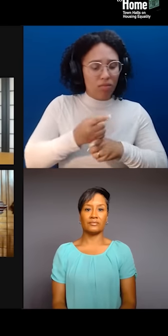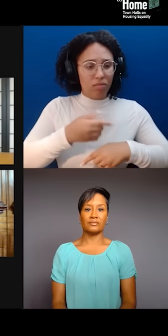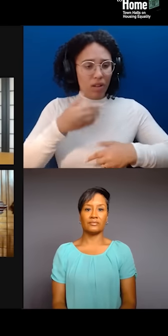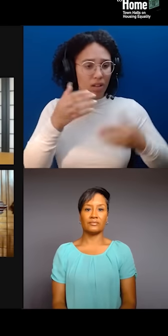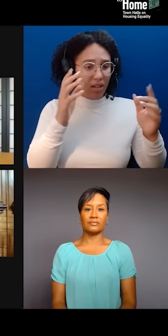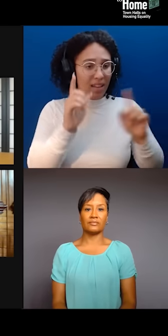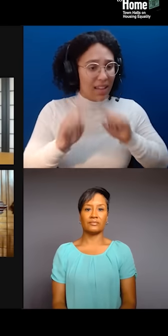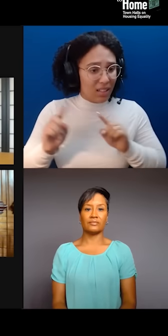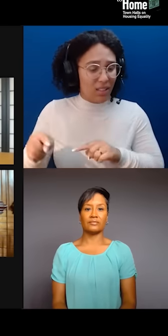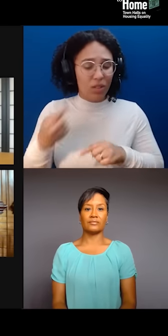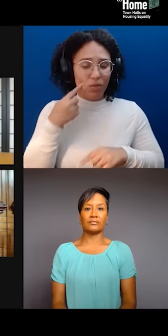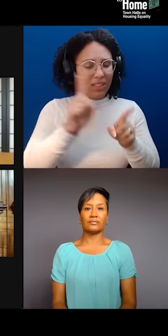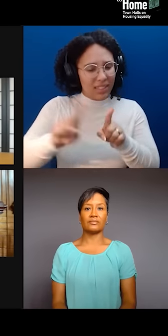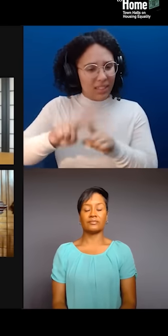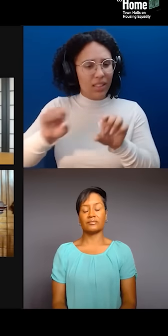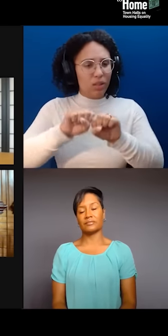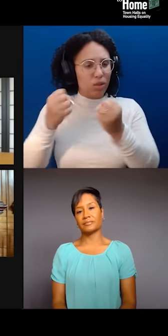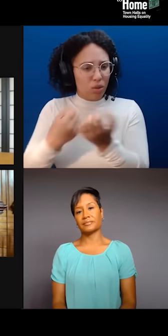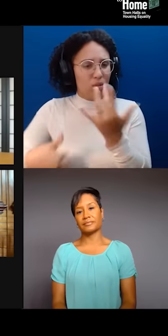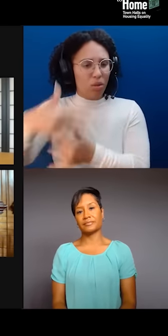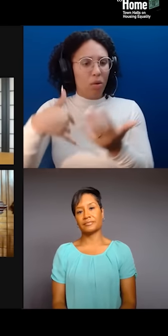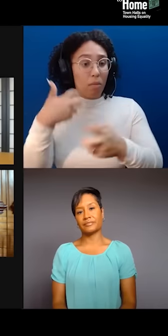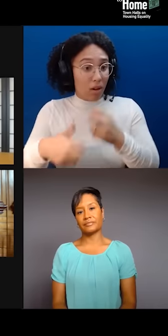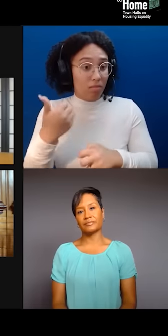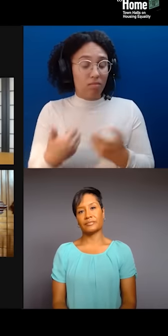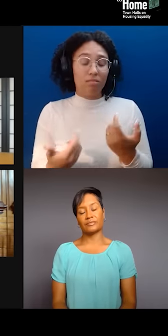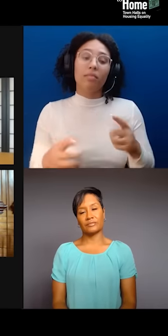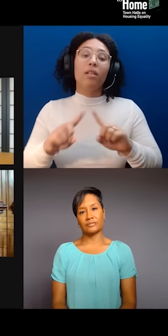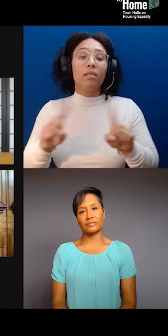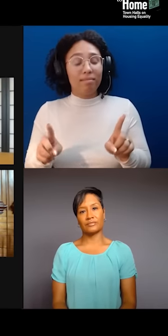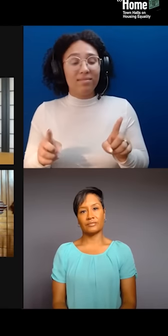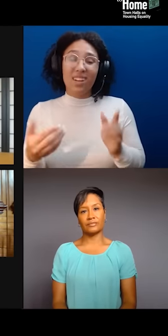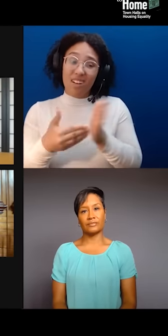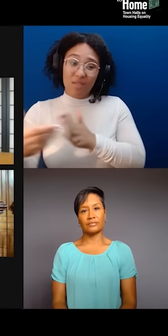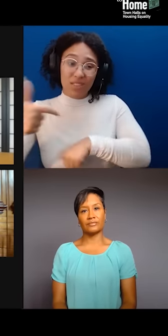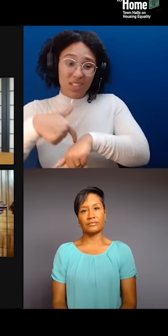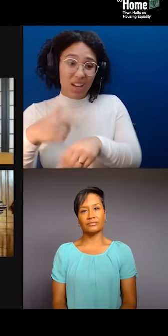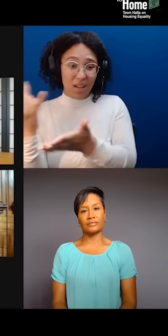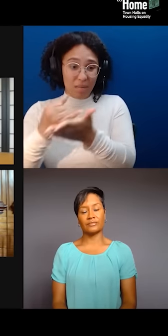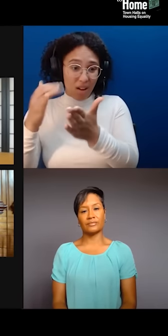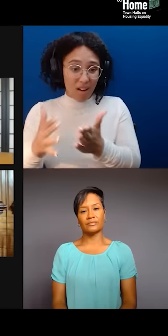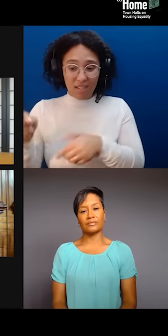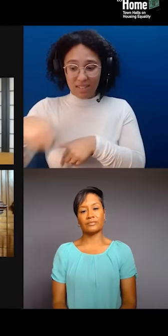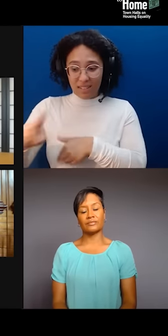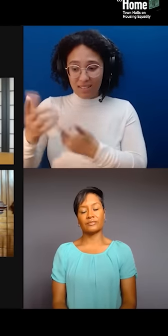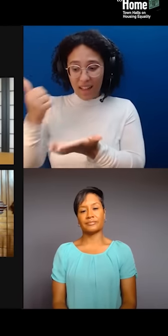Paradoxically, artists who are often priced out of the communities they've helped enriched are sometimes considered